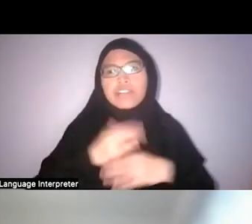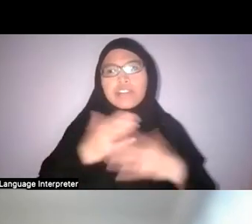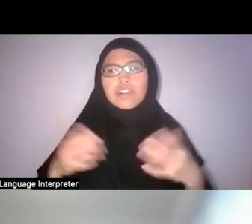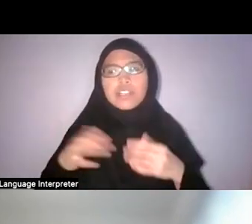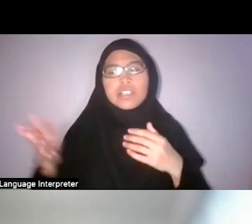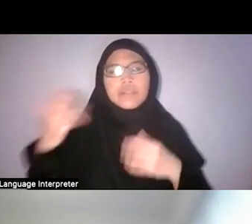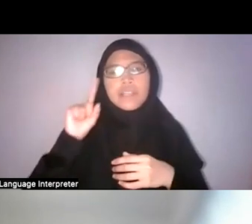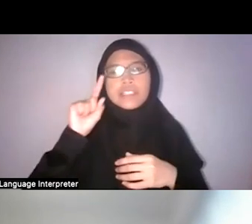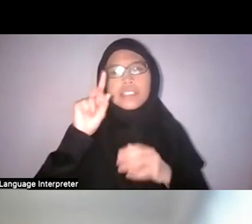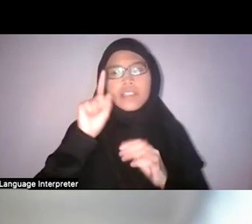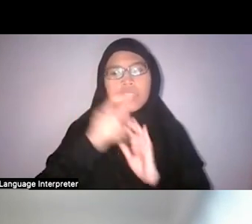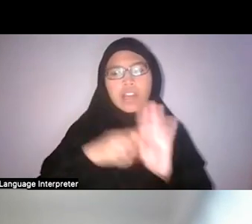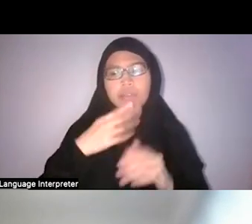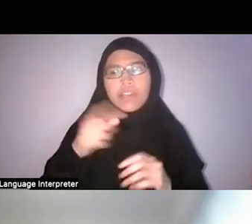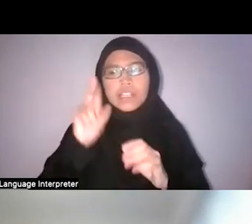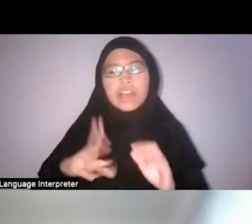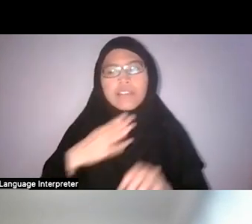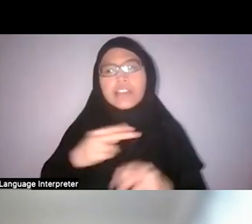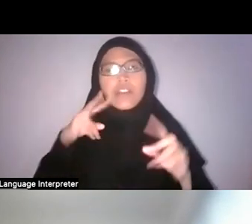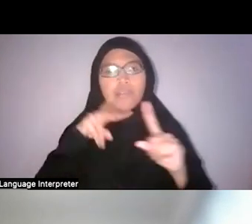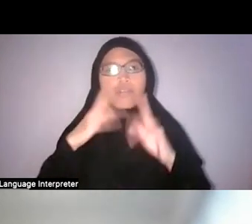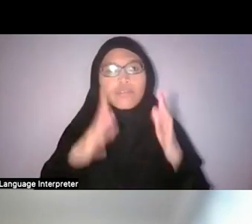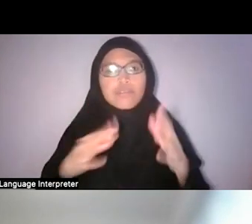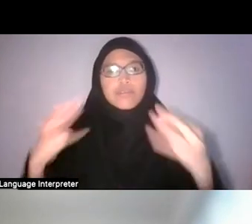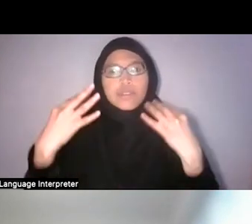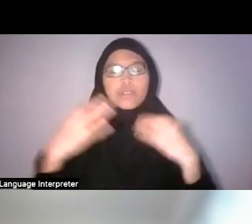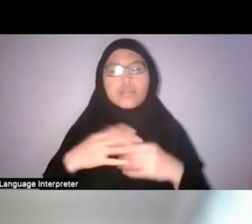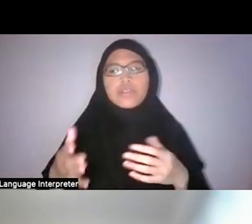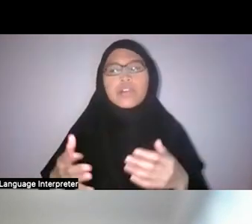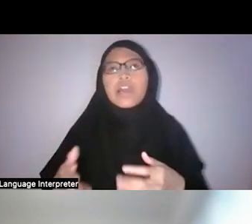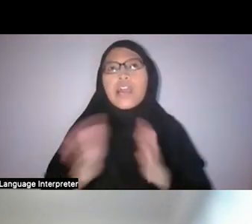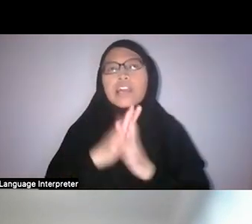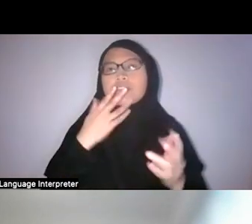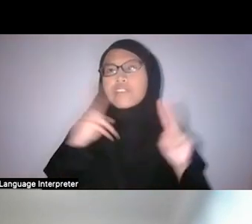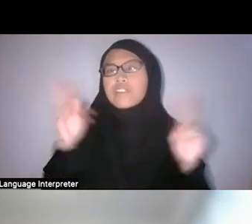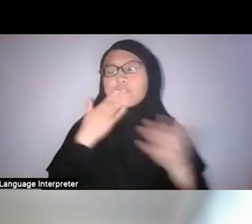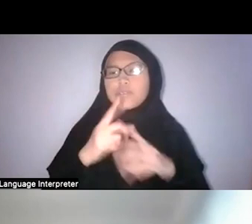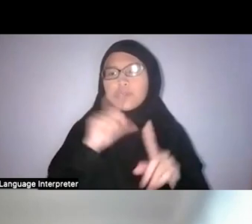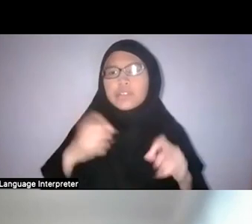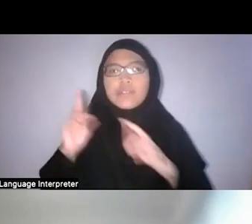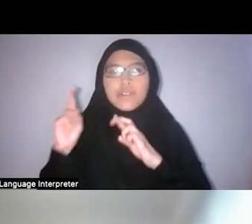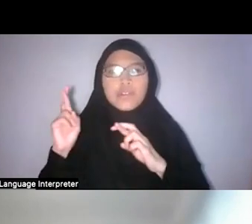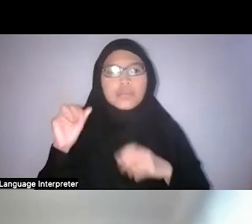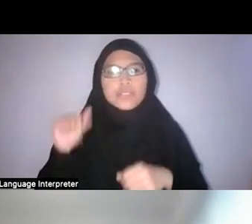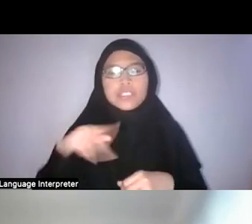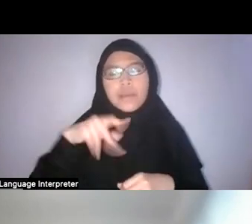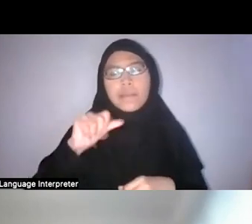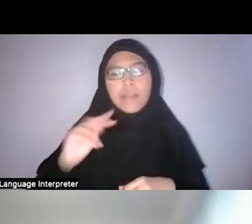And also to our viewers who have asked really good questions as well. We hope that this panel has given you a little bit of food for thought